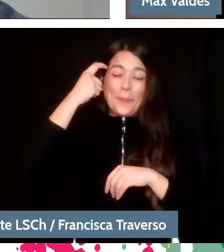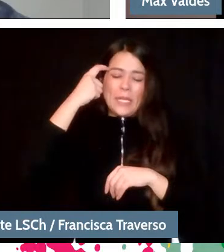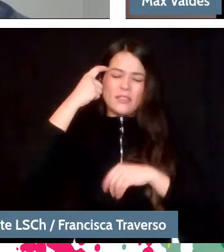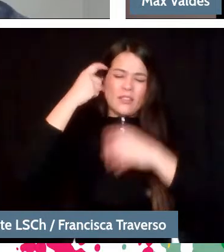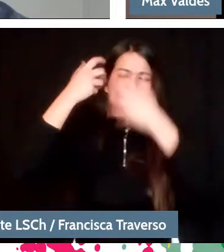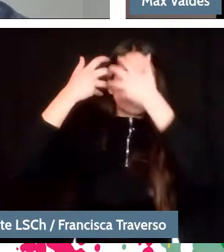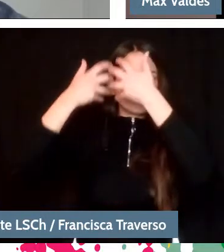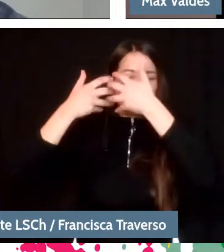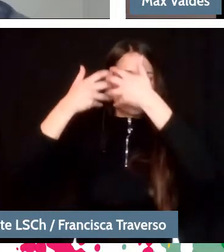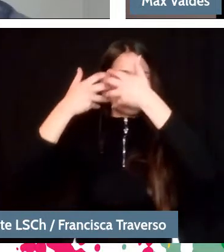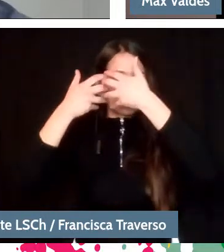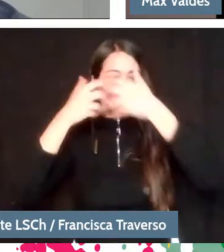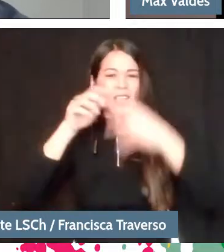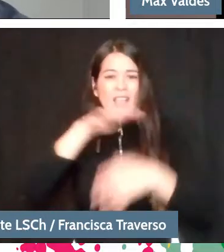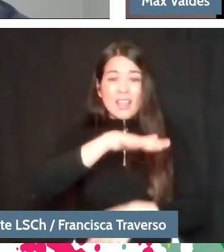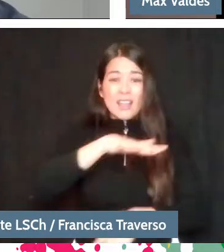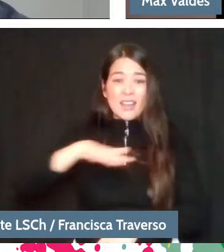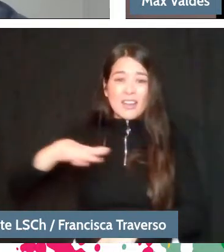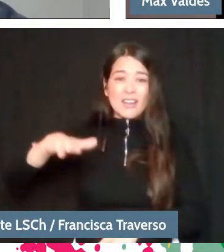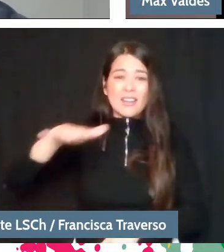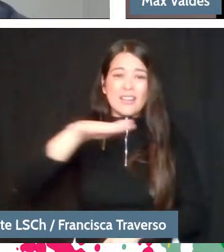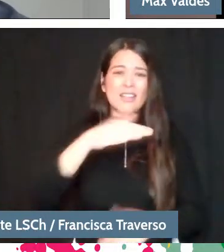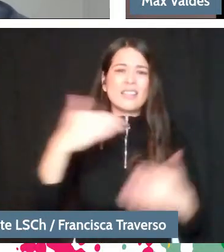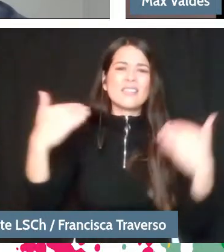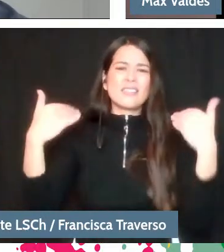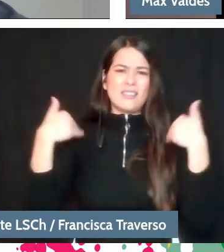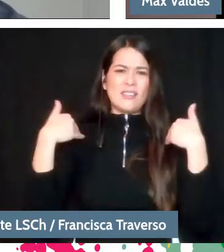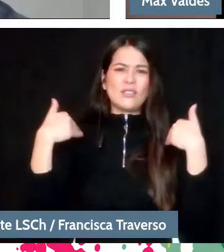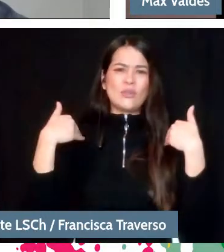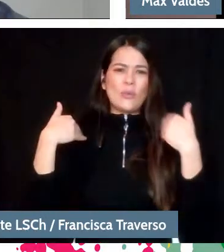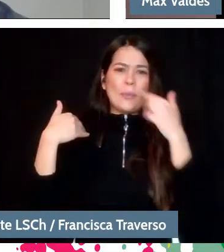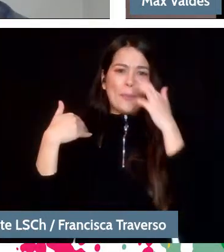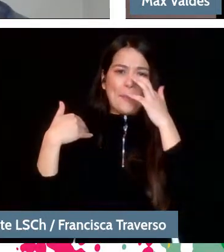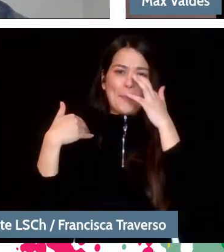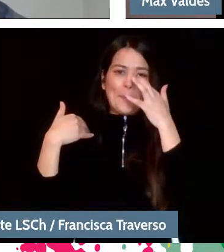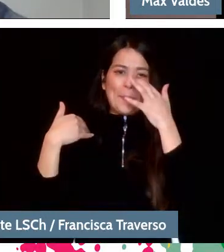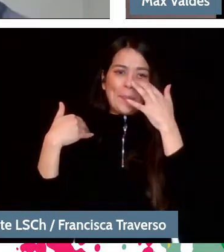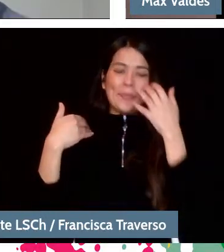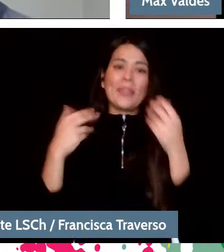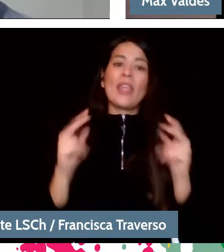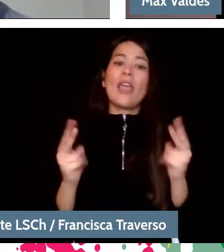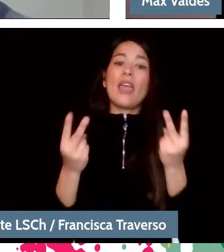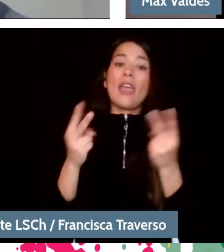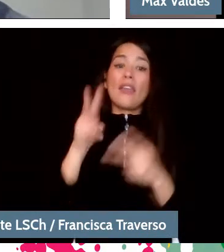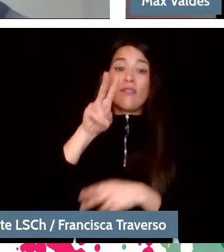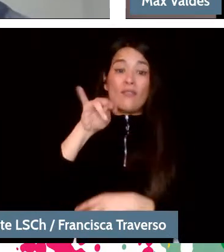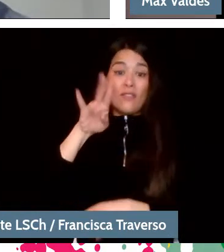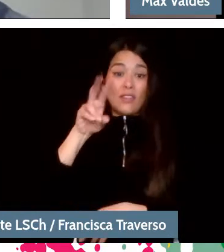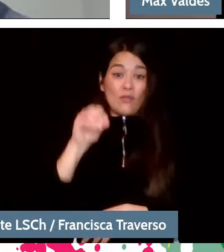but of that live. And I wanted to take the live one because also, naturally, we have gone through the whole pandemic